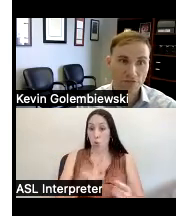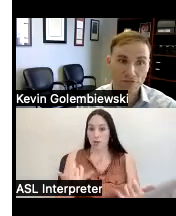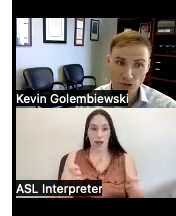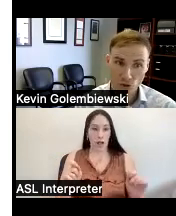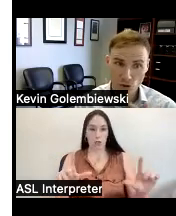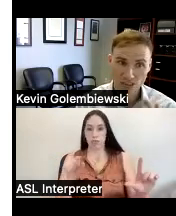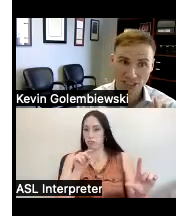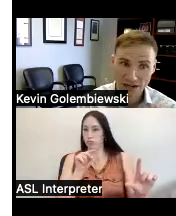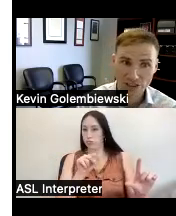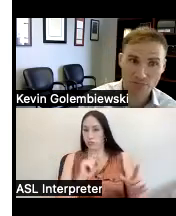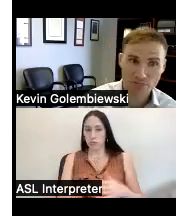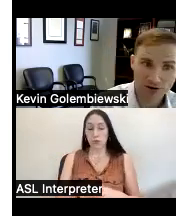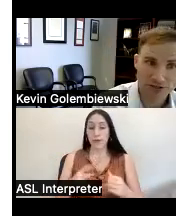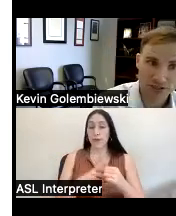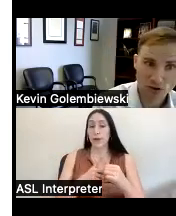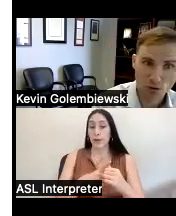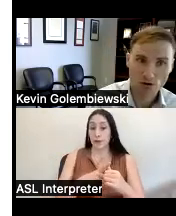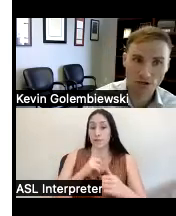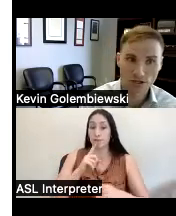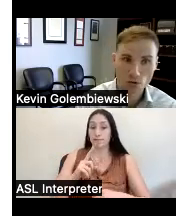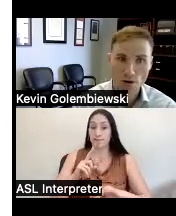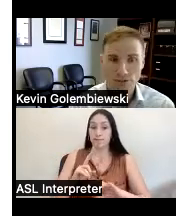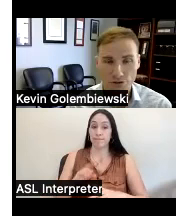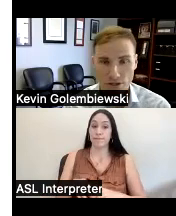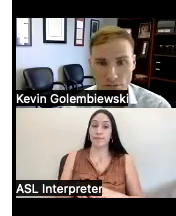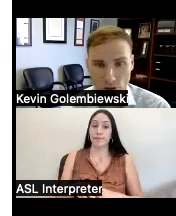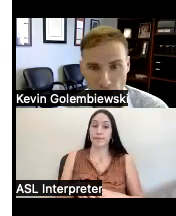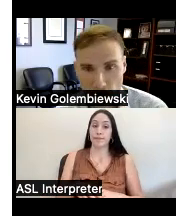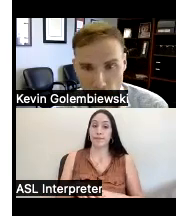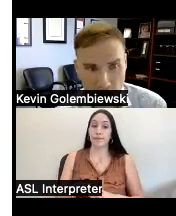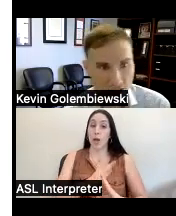um the first goal is challenging barriers to Quality equal opportunity and Community inclusion